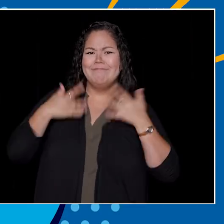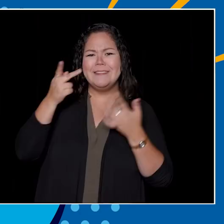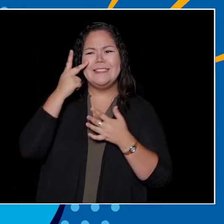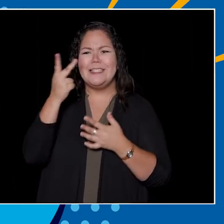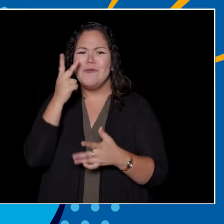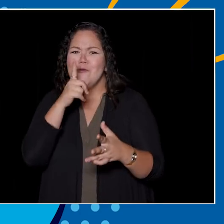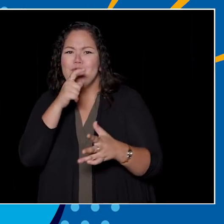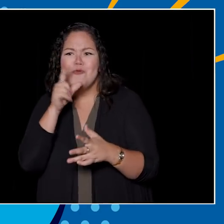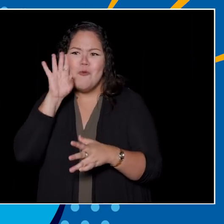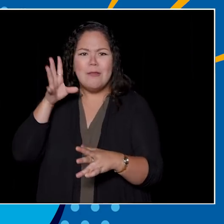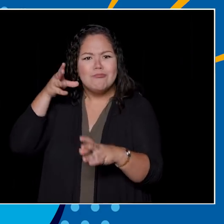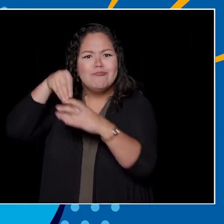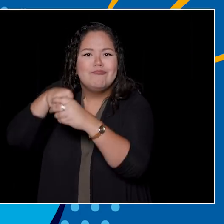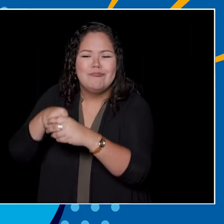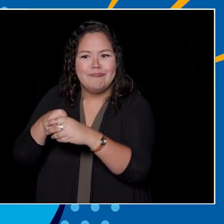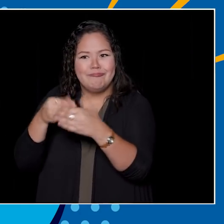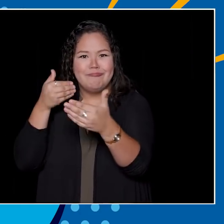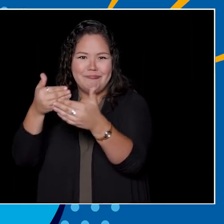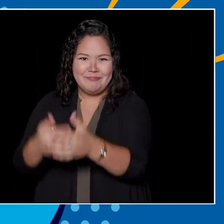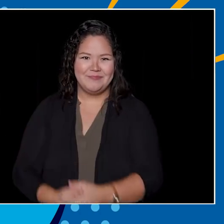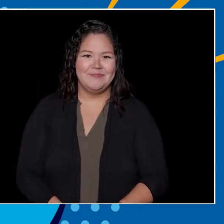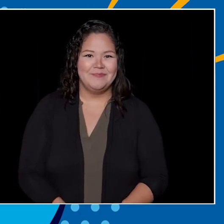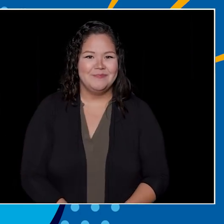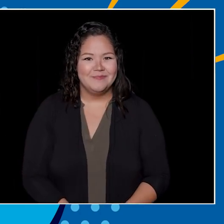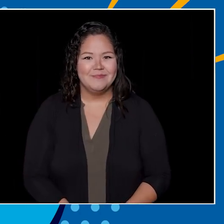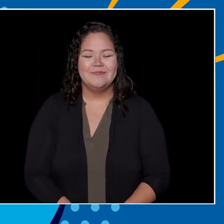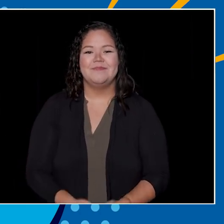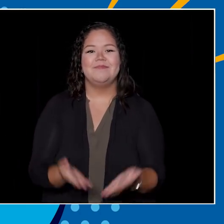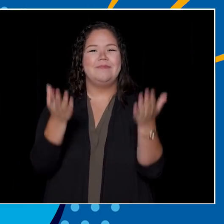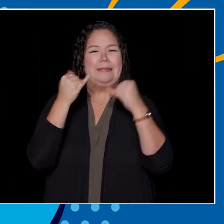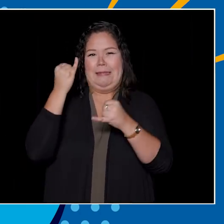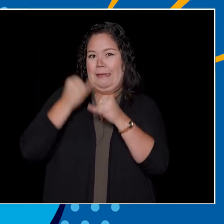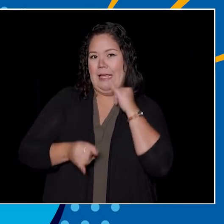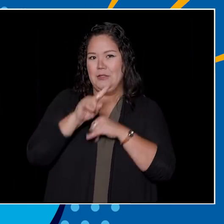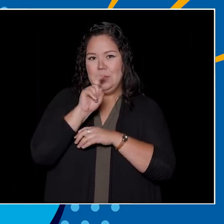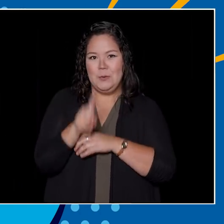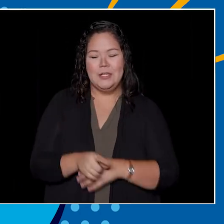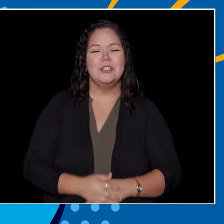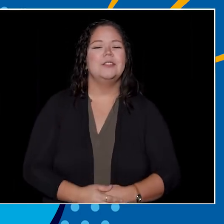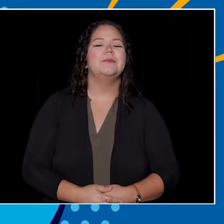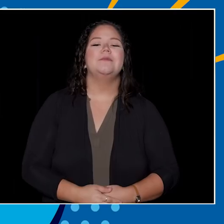how many athletes and alumni will be there in the near future. Onto our very last question.